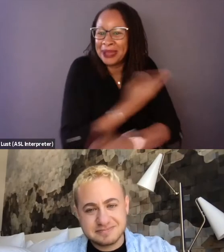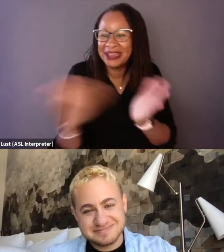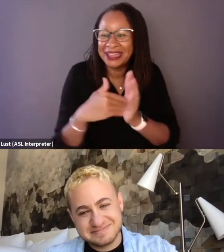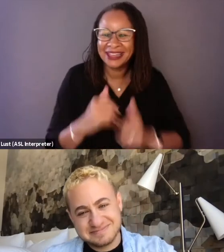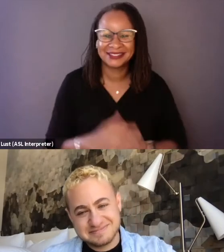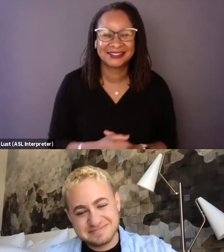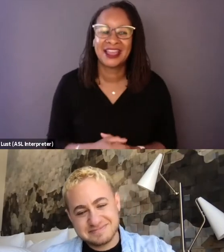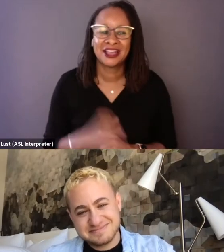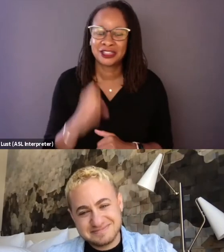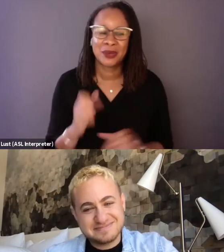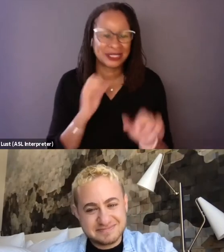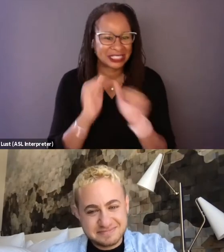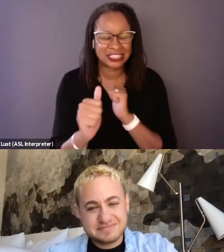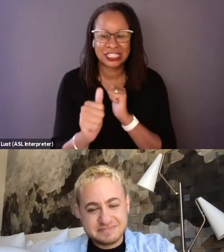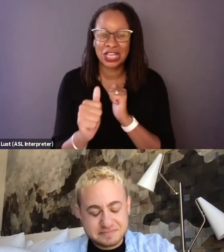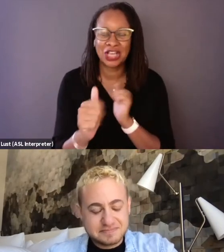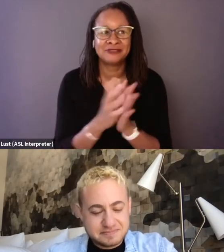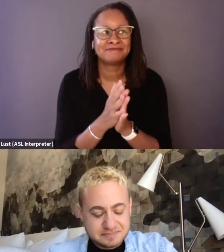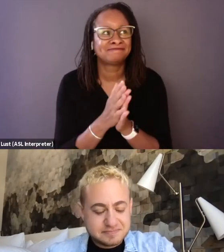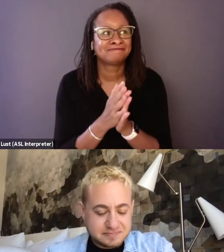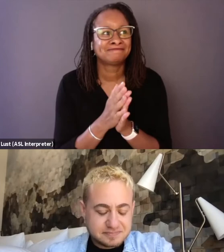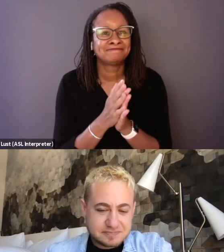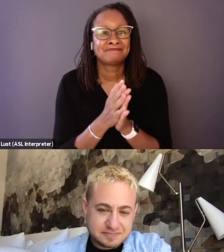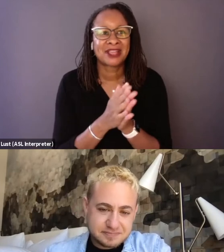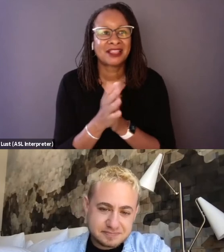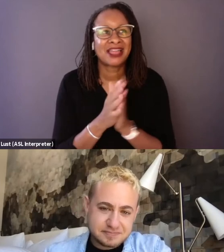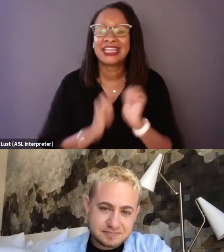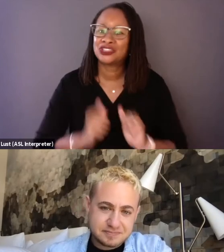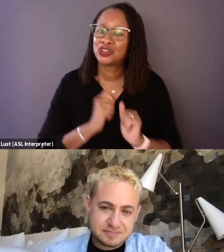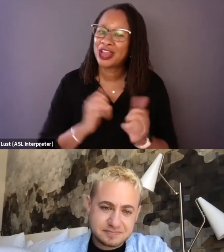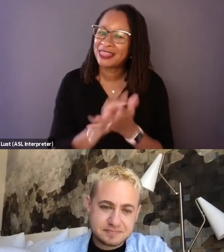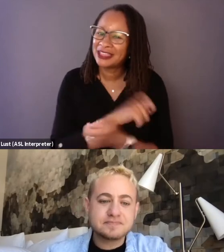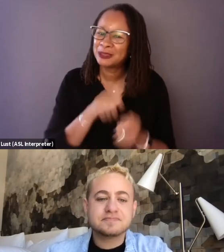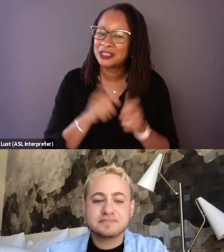So it's still entertaining in that particular way. Could y'all talk about striking that balance